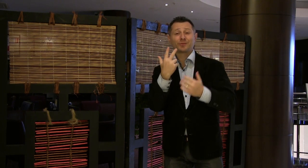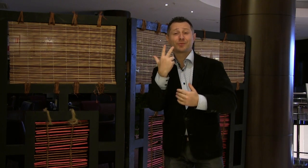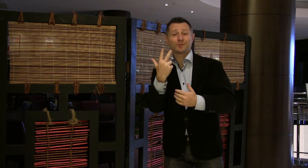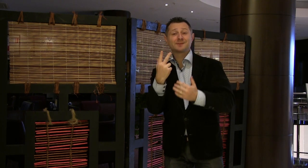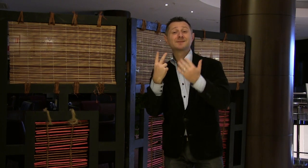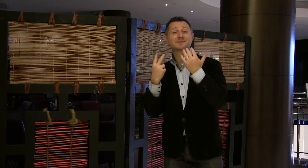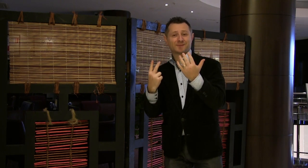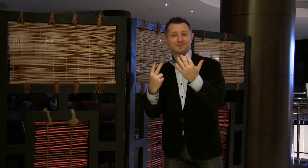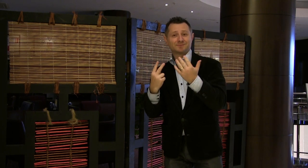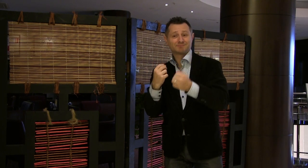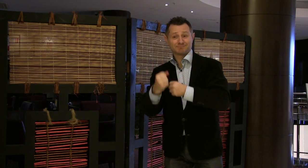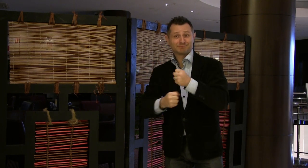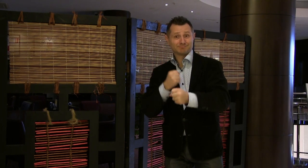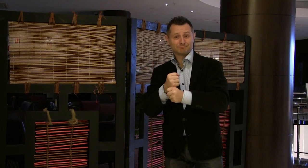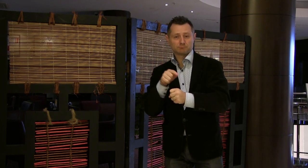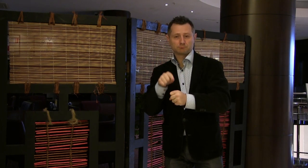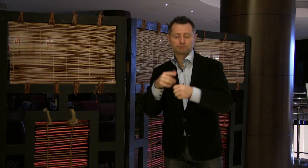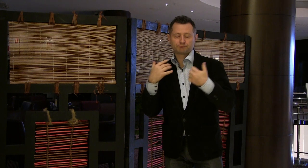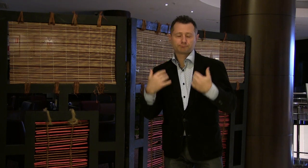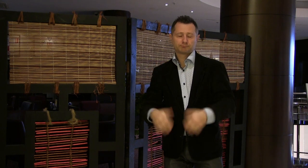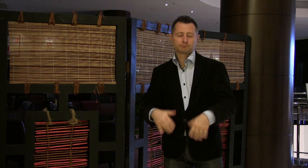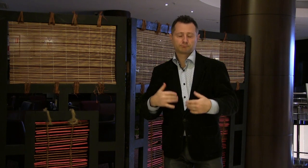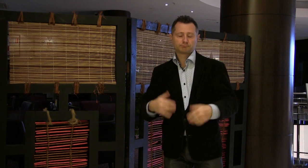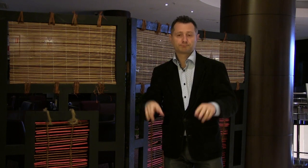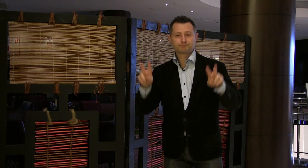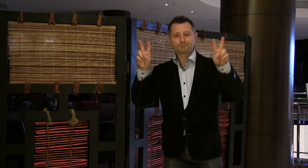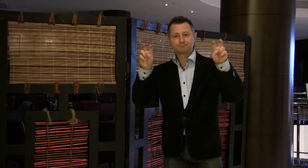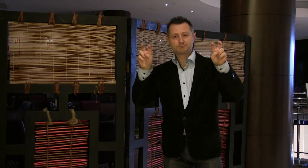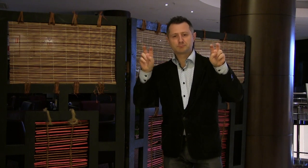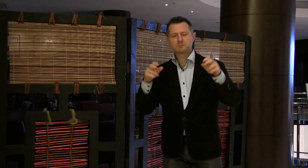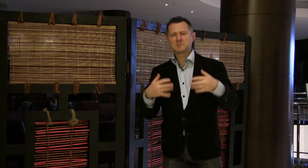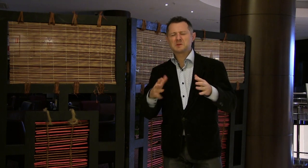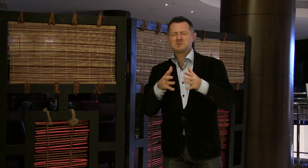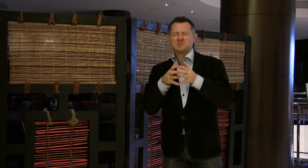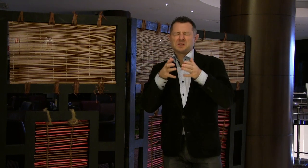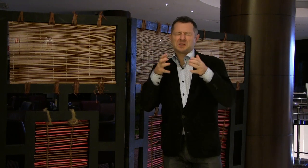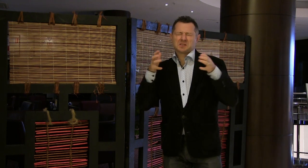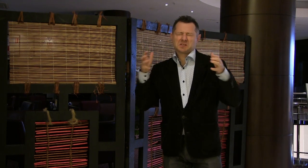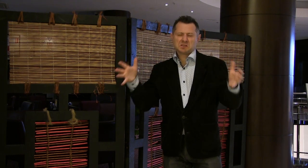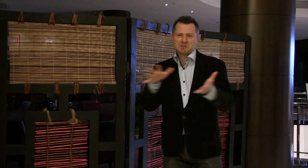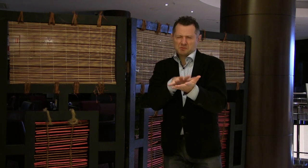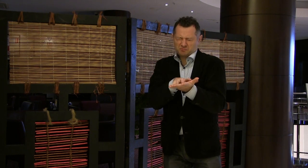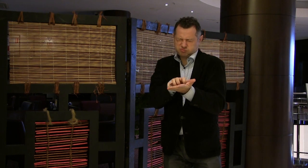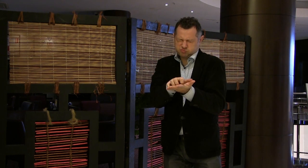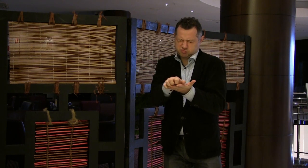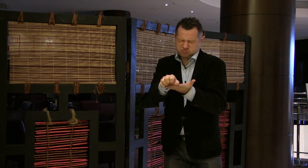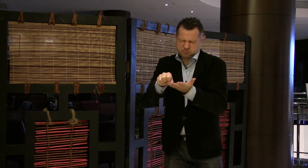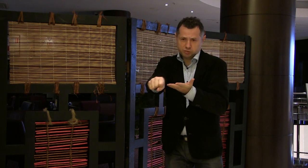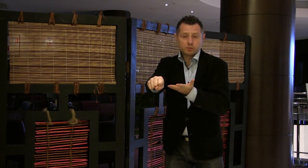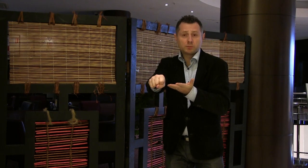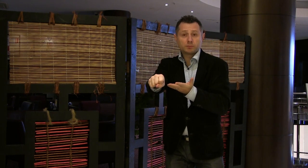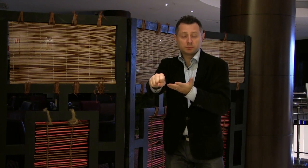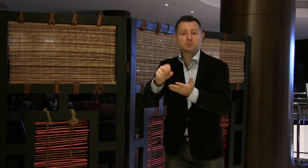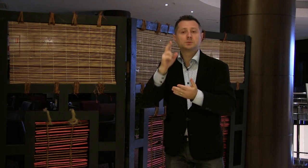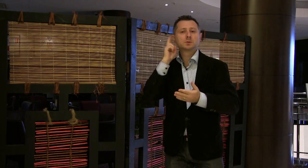known as “the Great Terror.” A group of Deaf leaders were arrested. This group included a